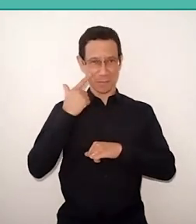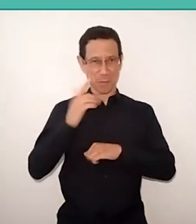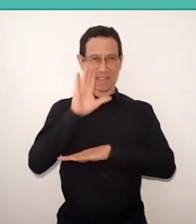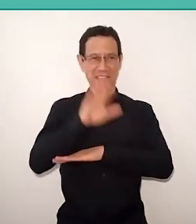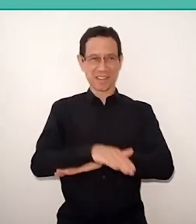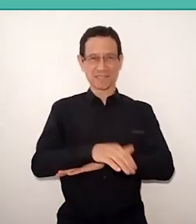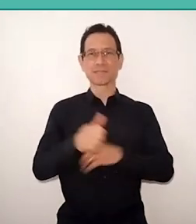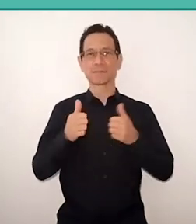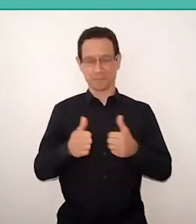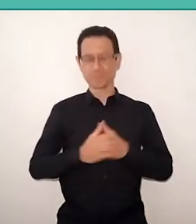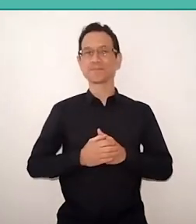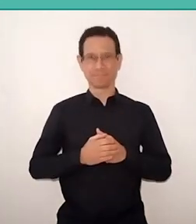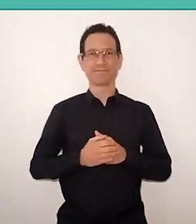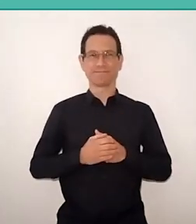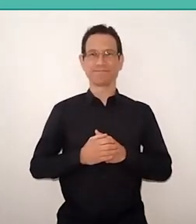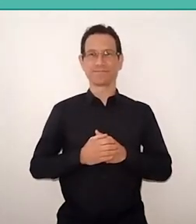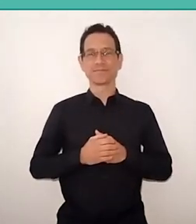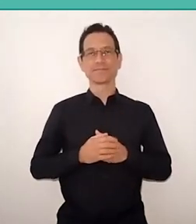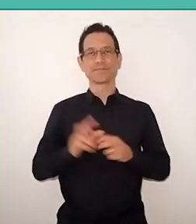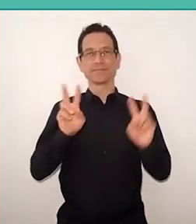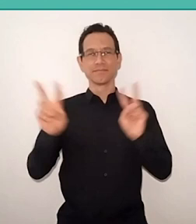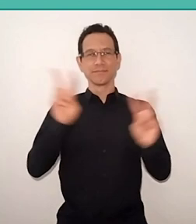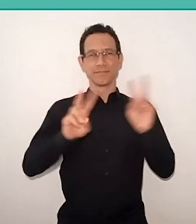while I was looking the people arriving,